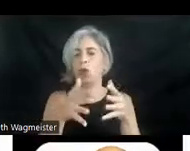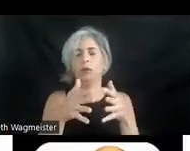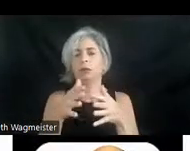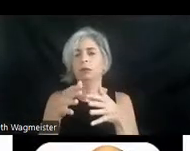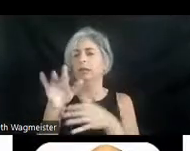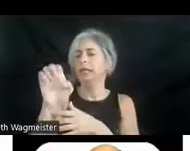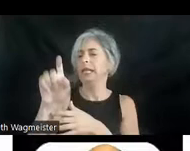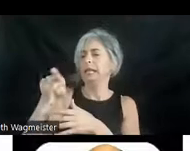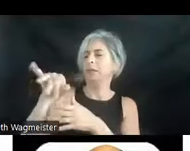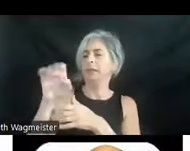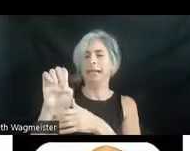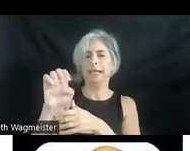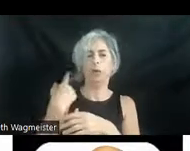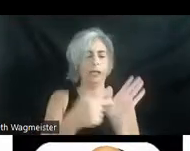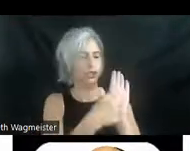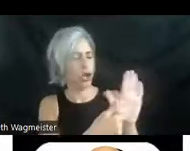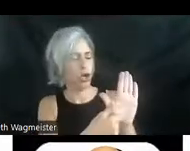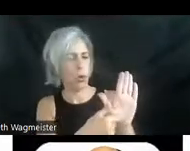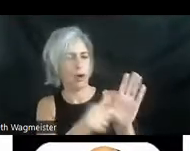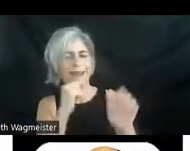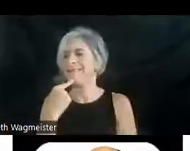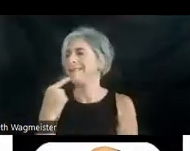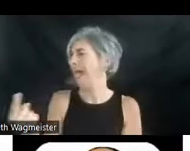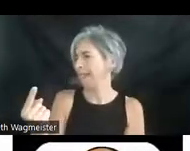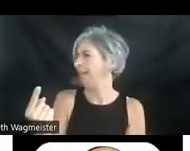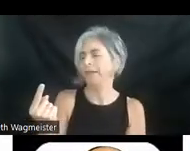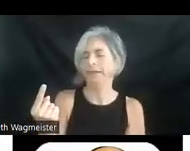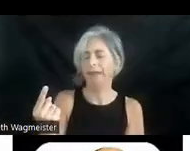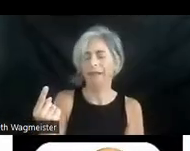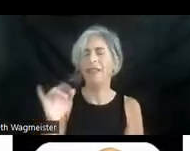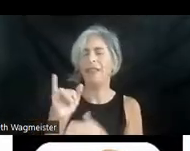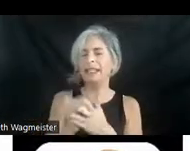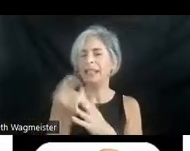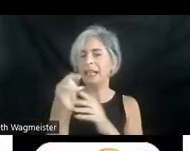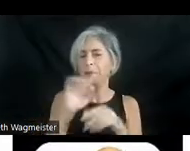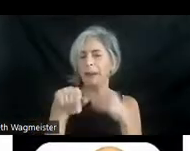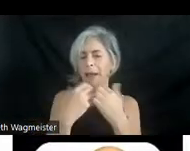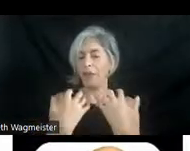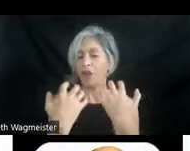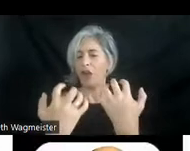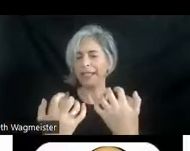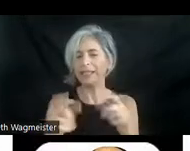We show. We don't tell. So there's a little bit about our audience and a little bit about